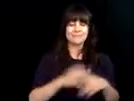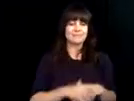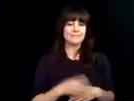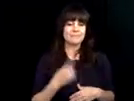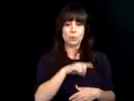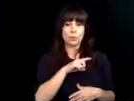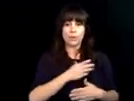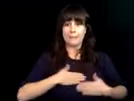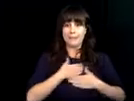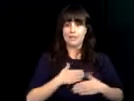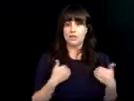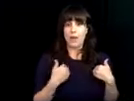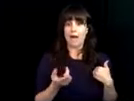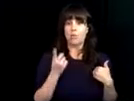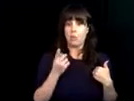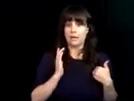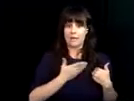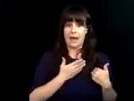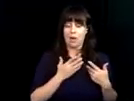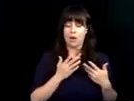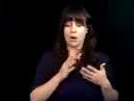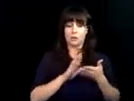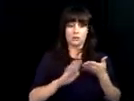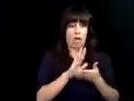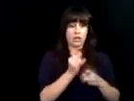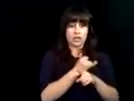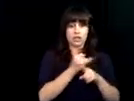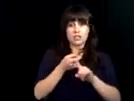SOAR. We want to wish you a happy 1